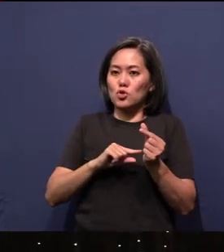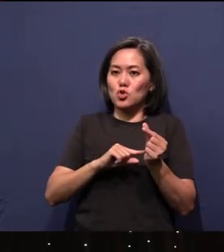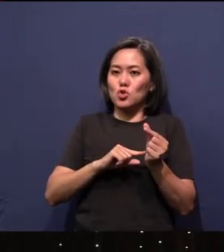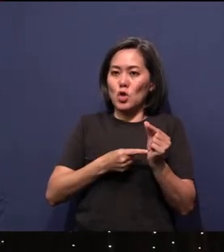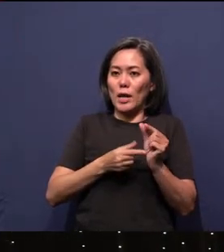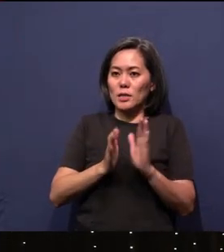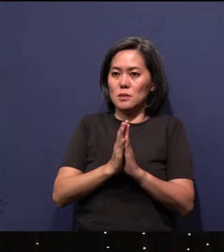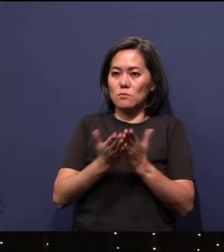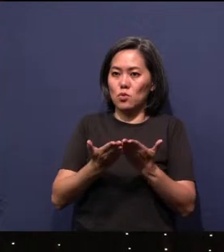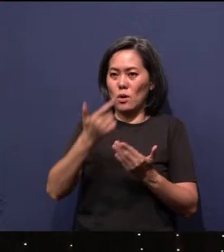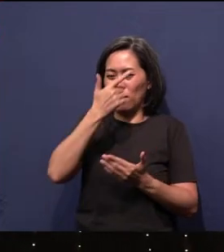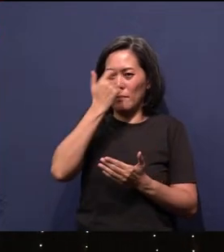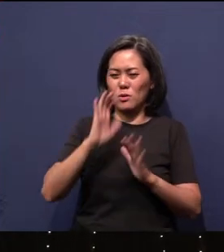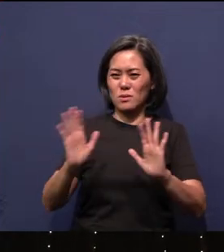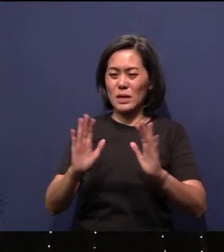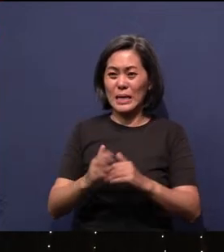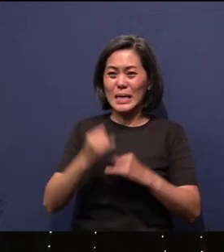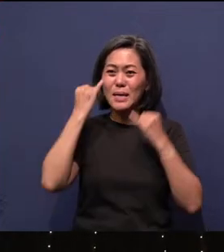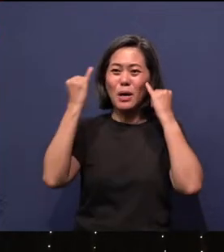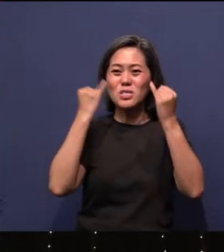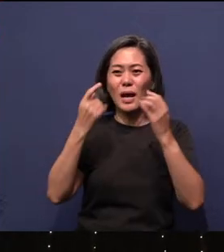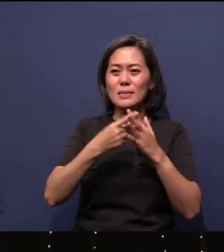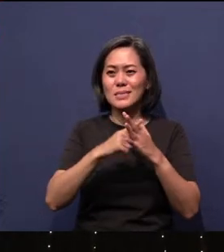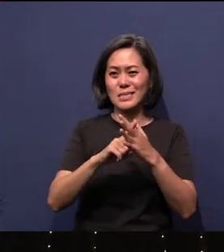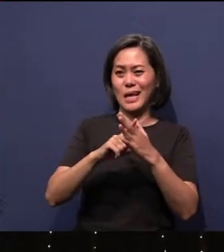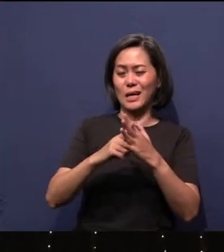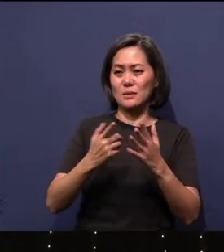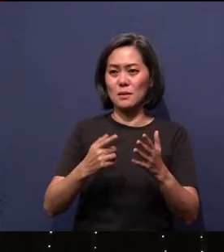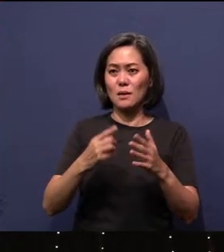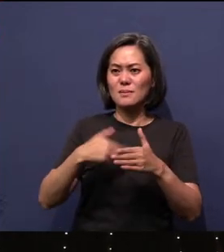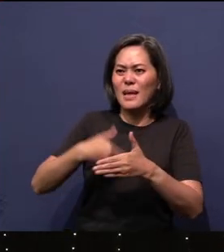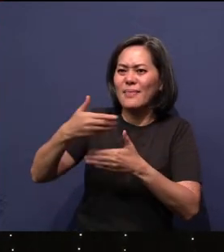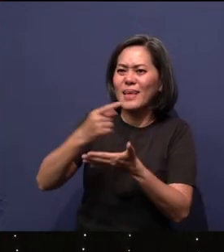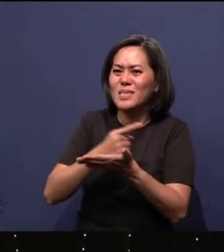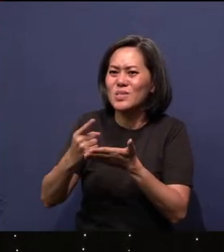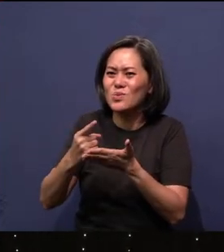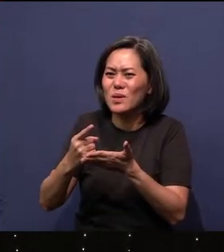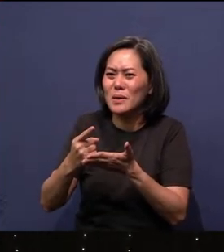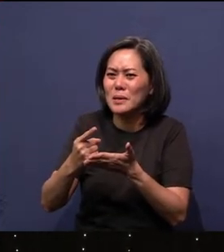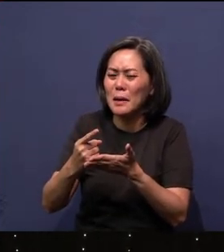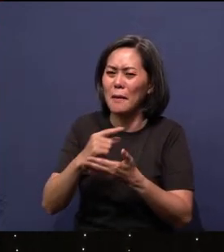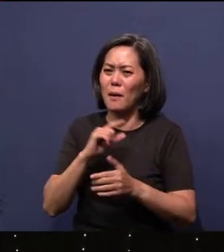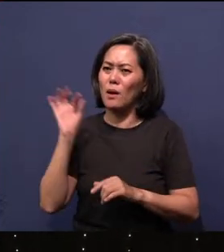that's too predictable. Imagine I start the book of Genesis 1, right, then next week, the preacher talking about Genesis 1, what's he going to talk about?